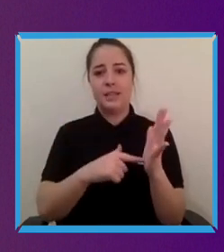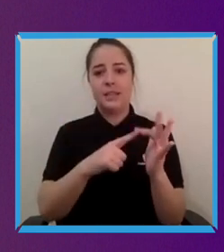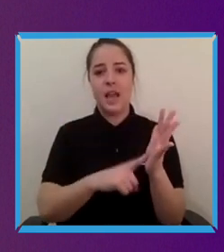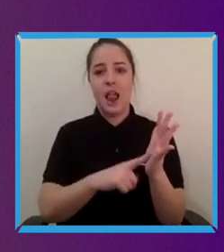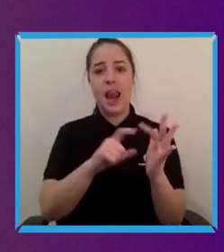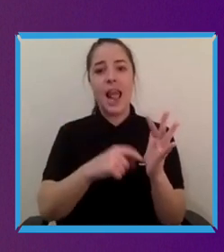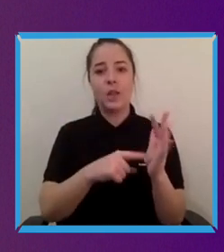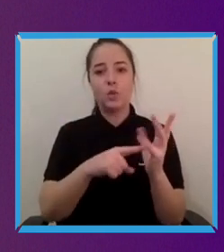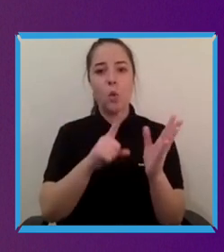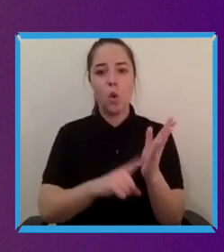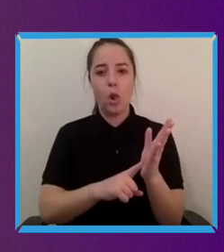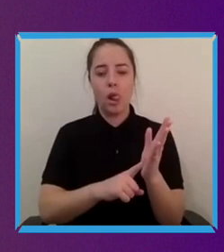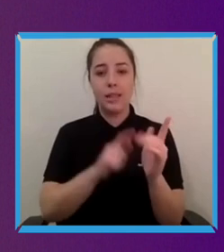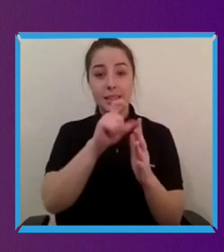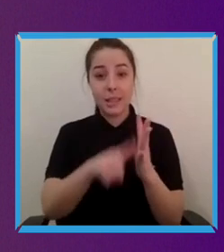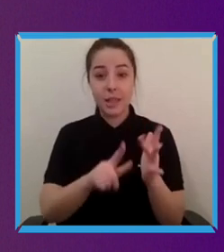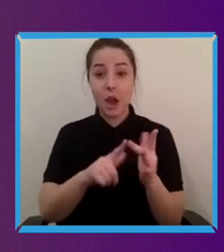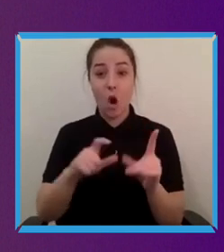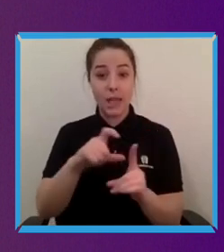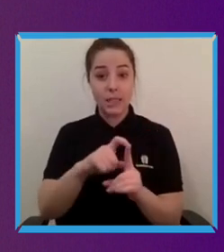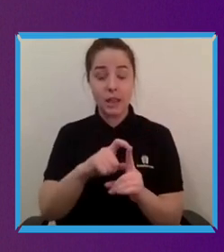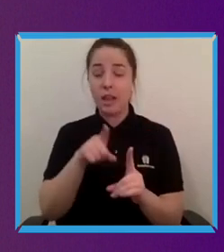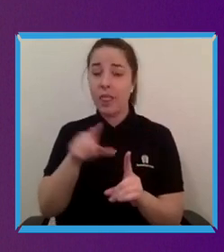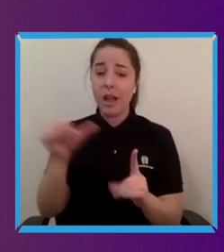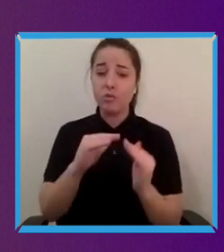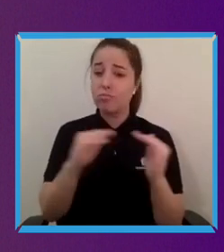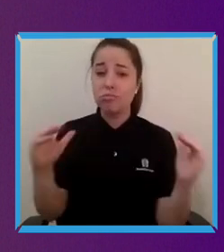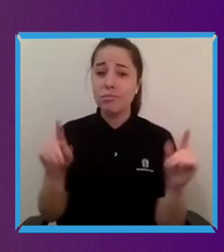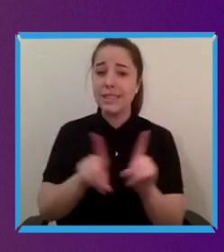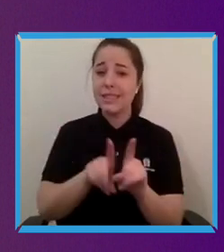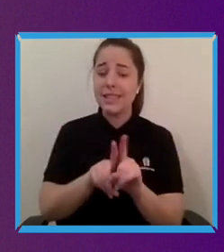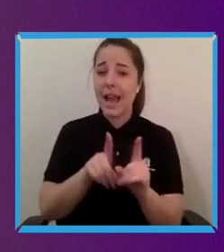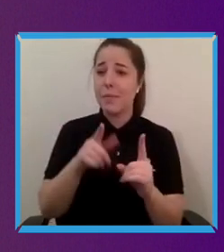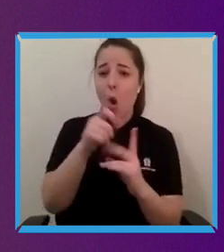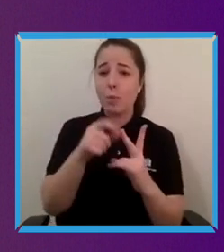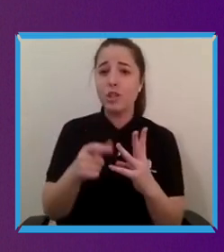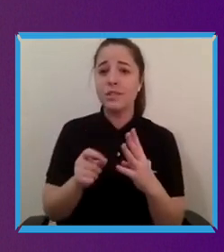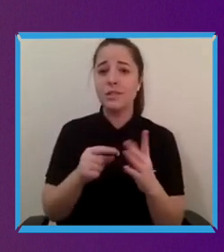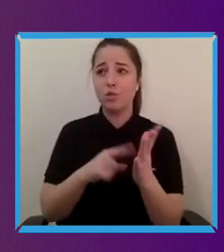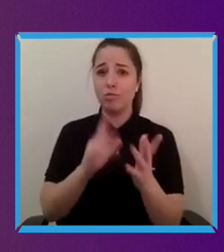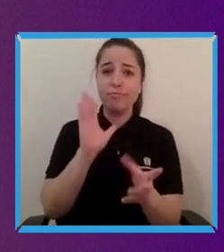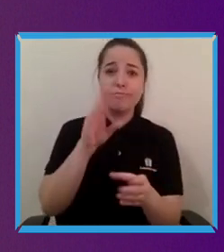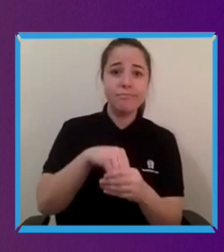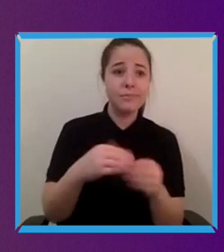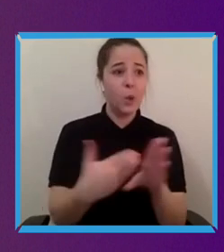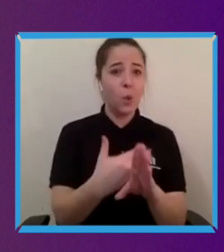opportunities to get a part-time casual job when you're 15, 16 and start to learn those employability skills